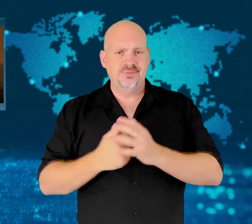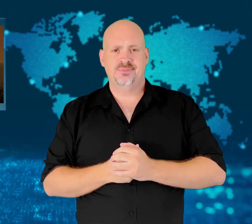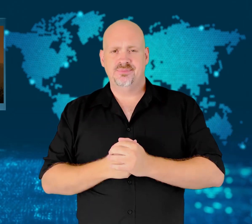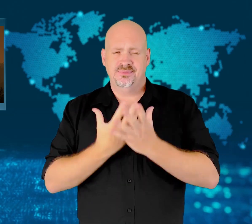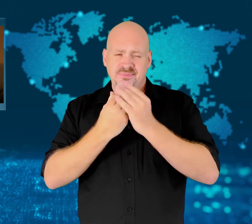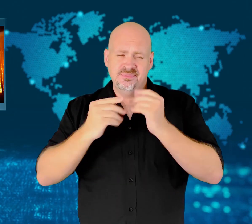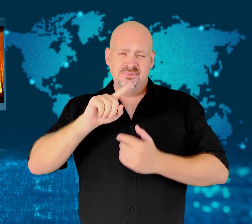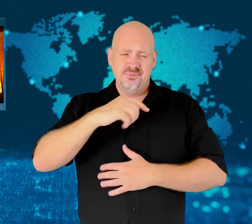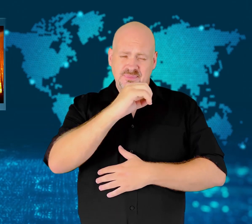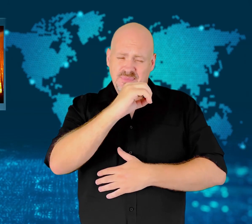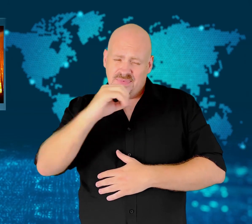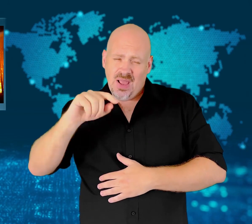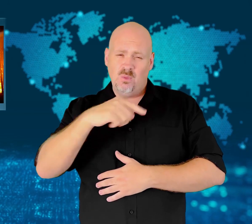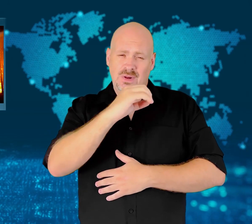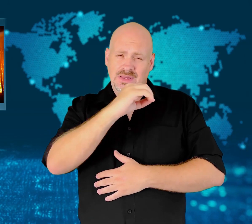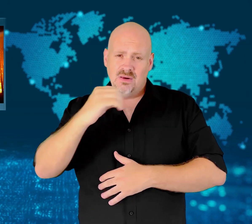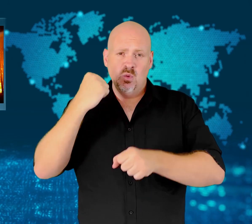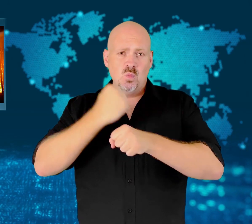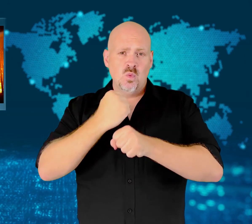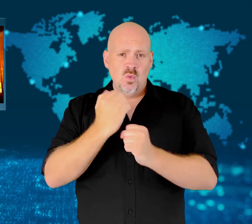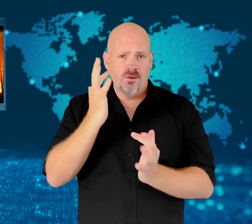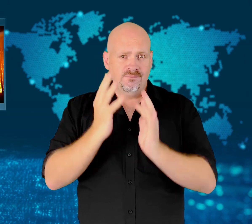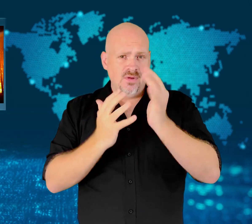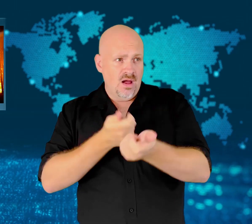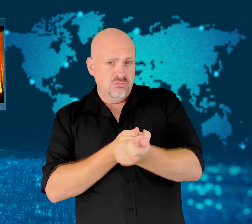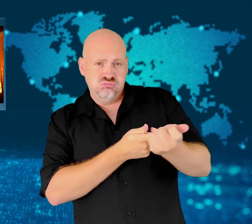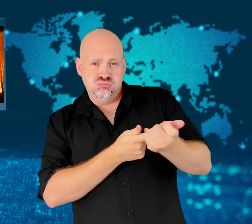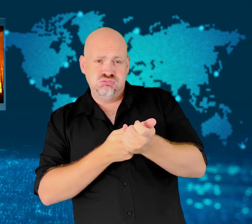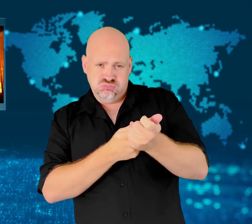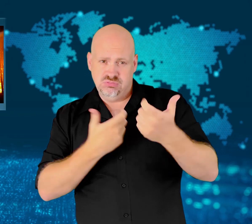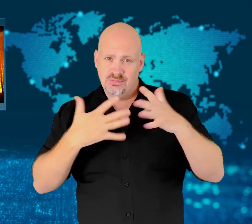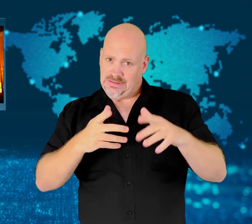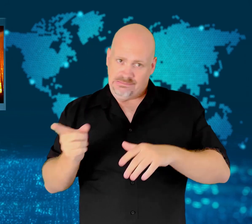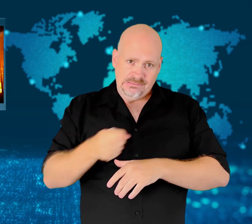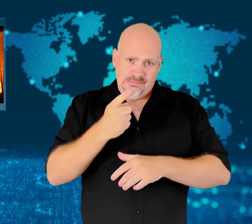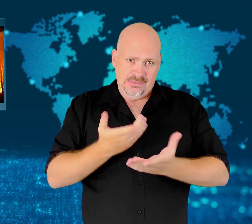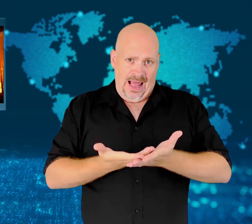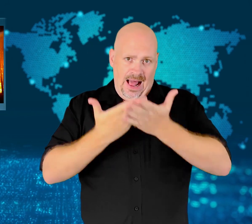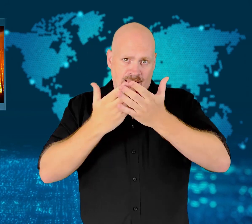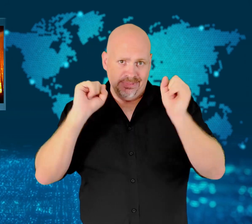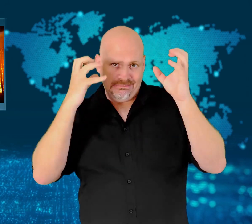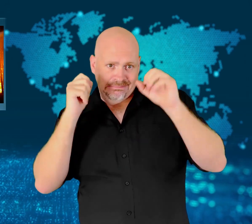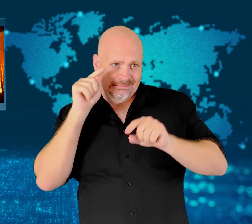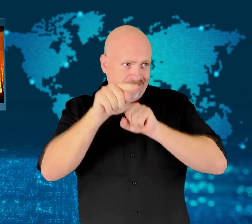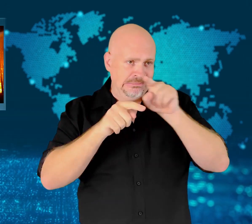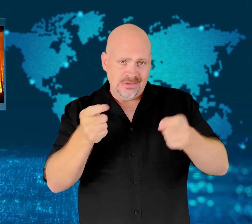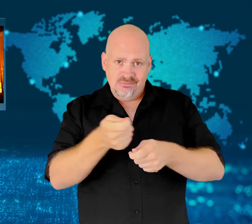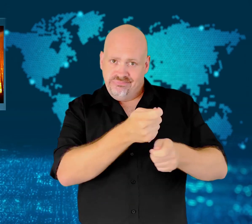Meteorologists and weathermen warn that extreme temperatures are